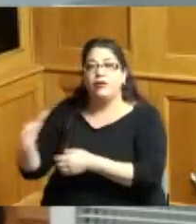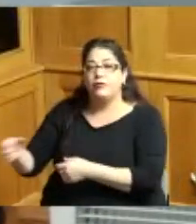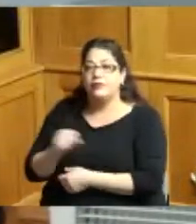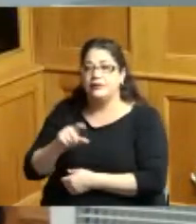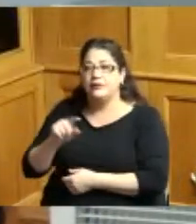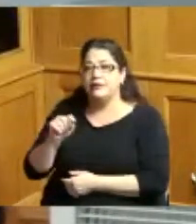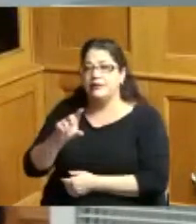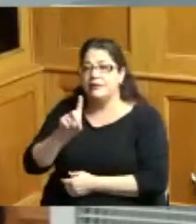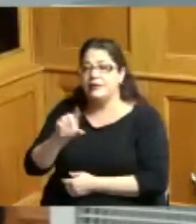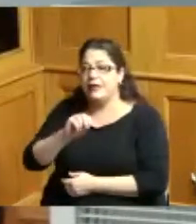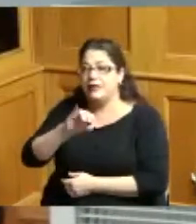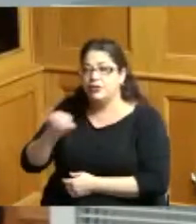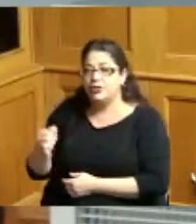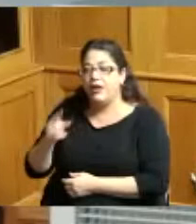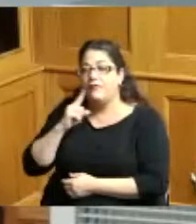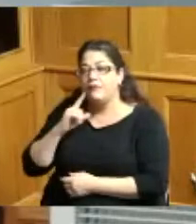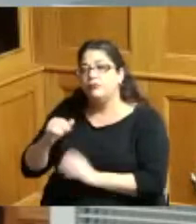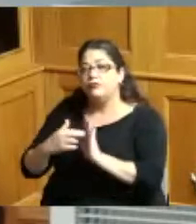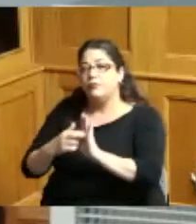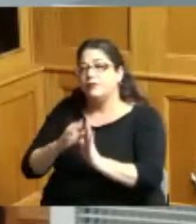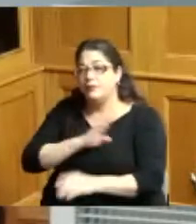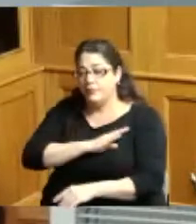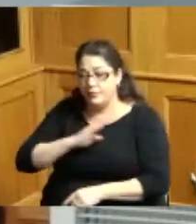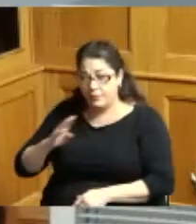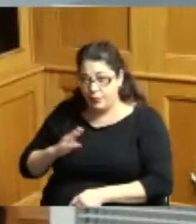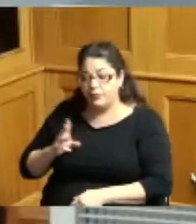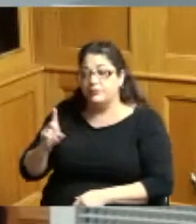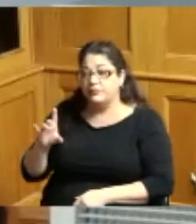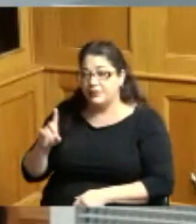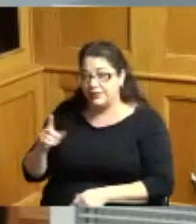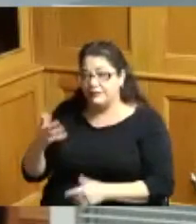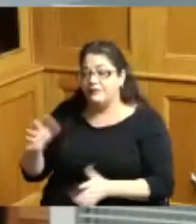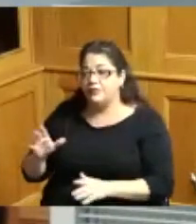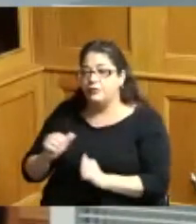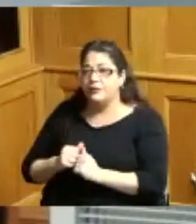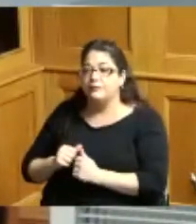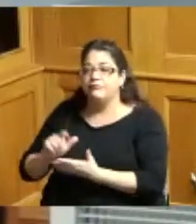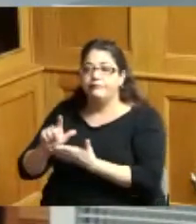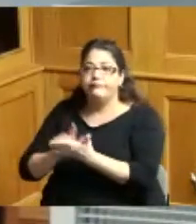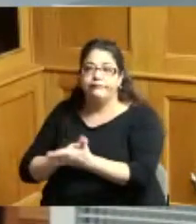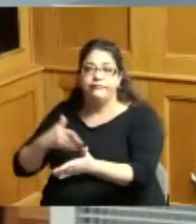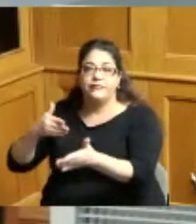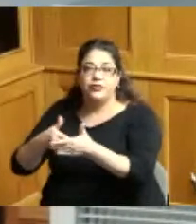camp to represent the Board with regard to the suit that was initially filed by Tracy Hunter